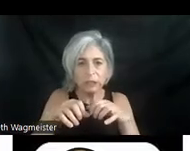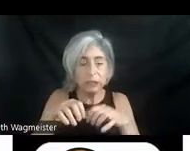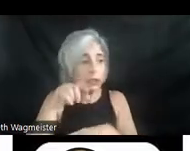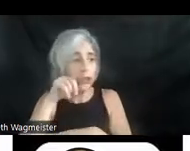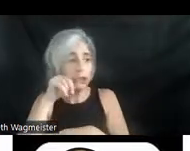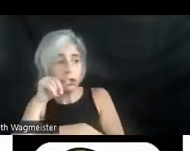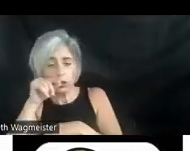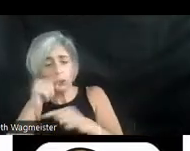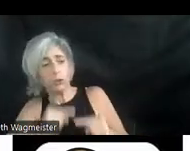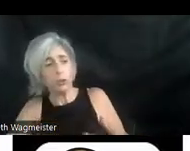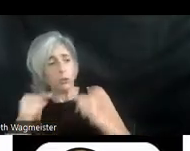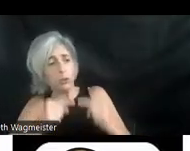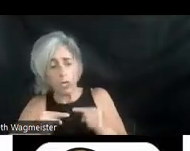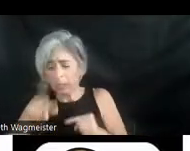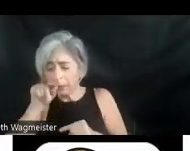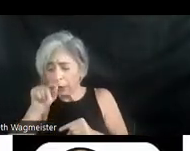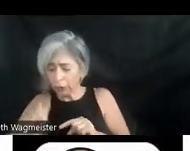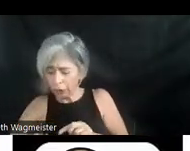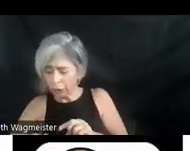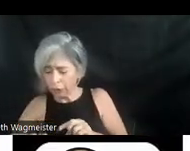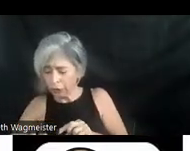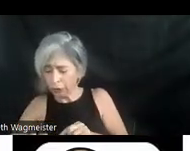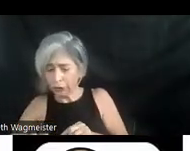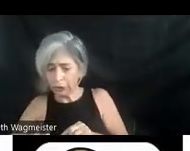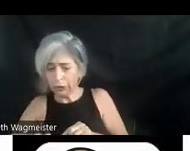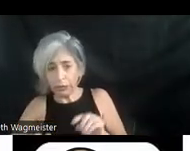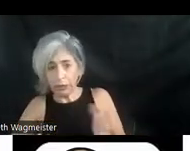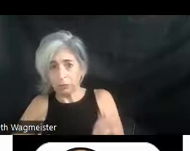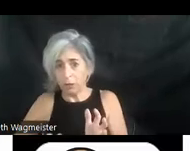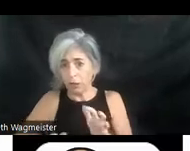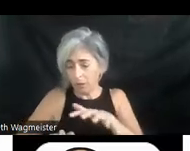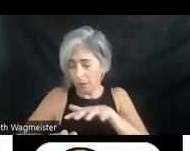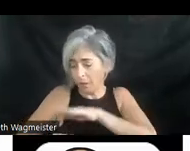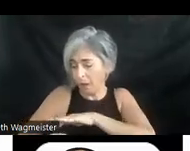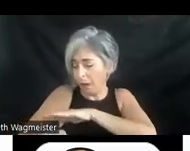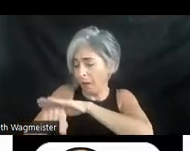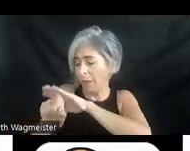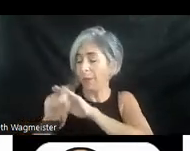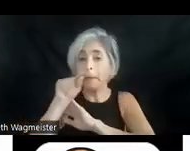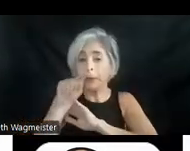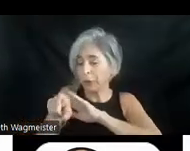near Mohammed's hand. His palm hovers above the baby bird. He lays his hand lightly over